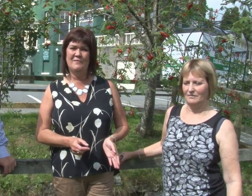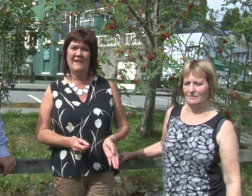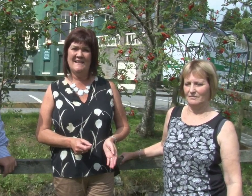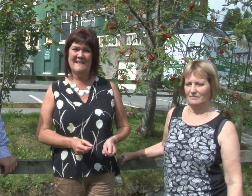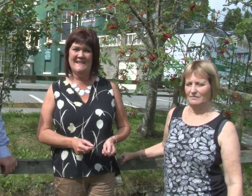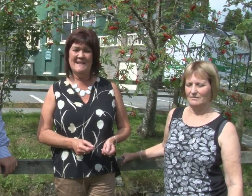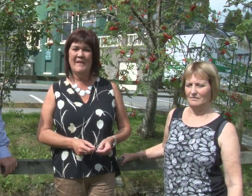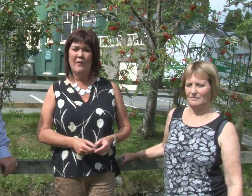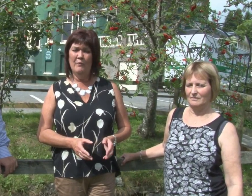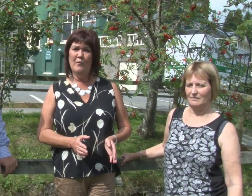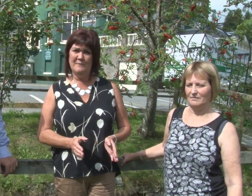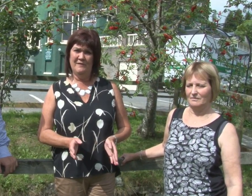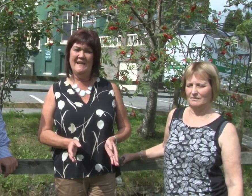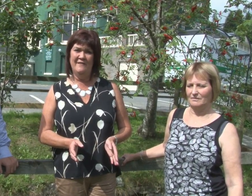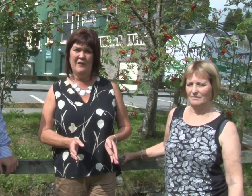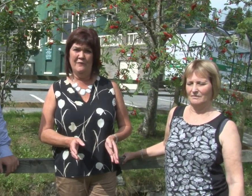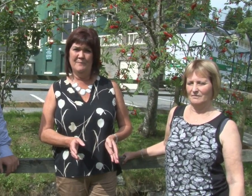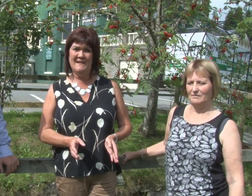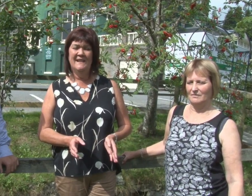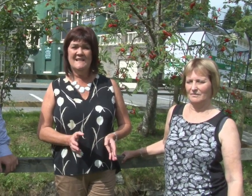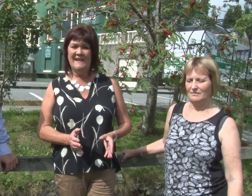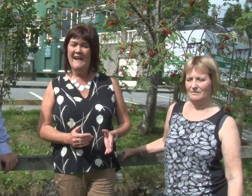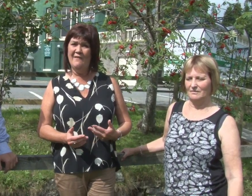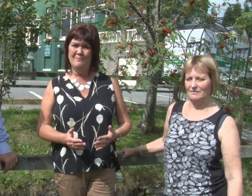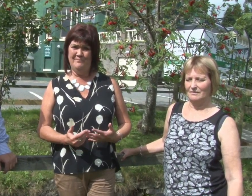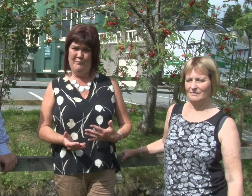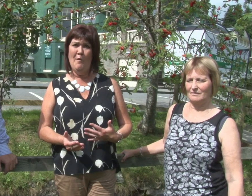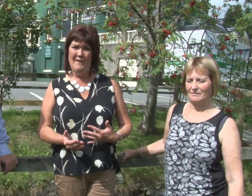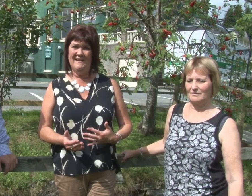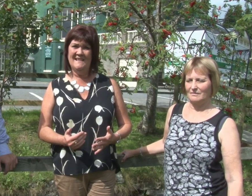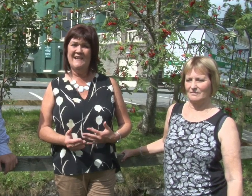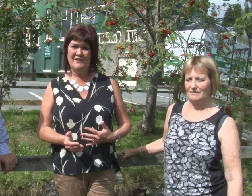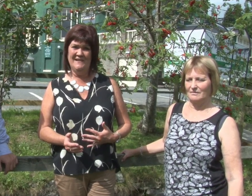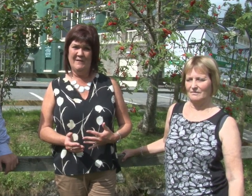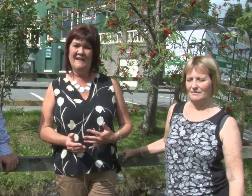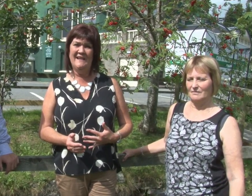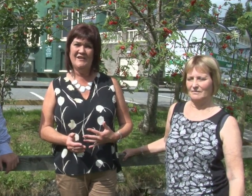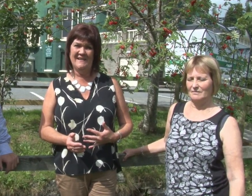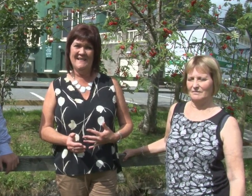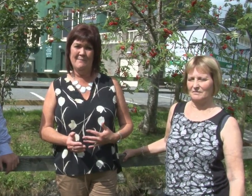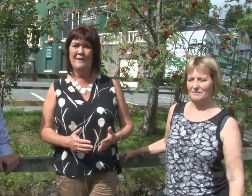devices or portable hearing loops so they can have proper discussions with clinicians, they'll be able